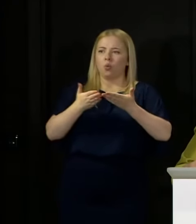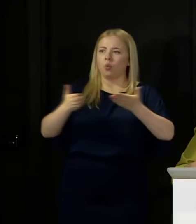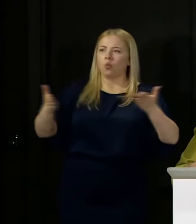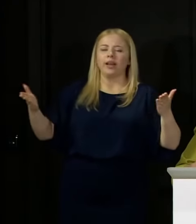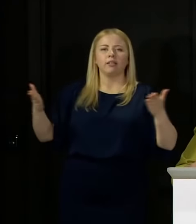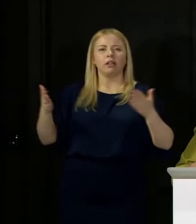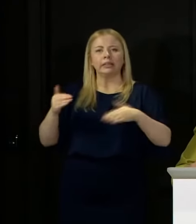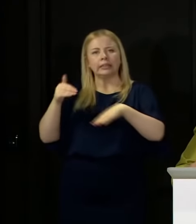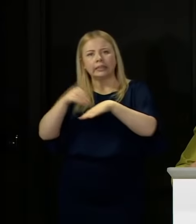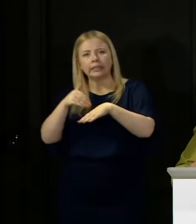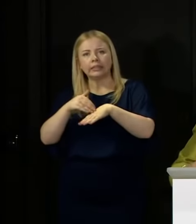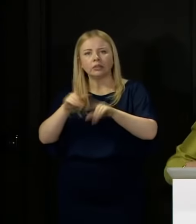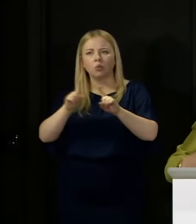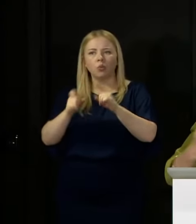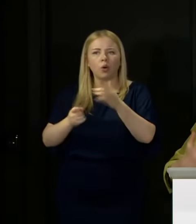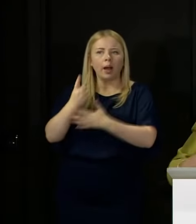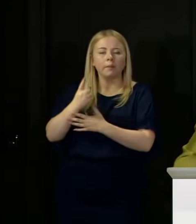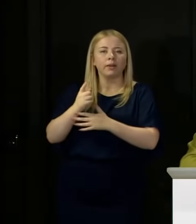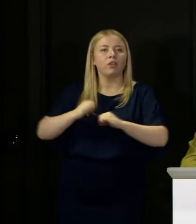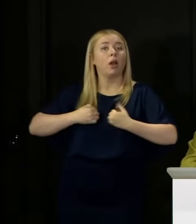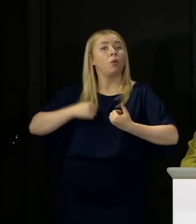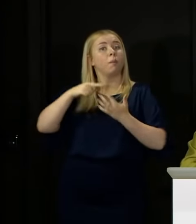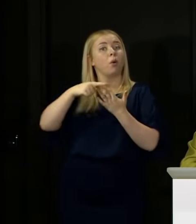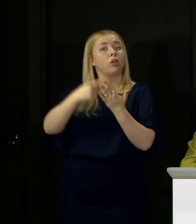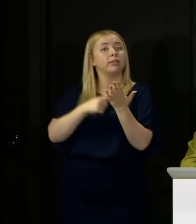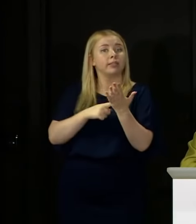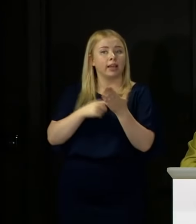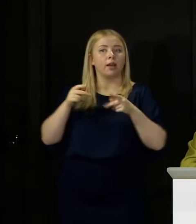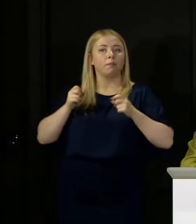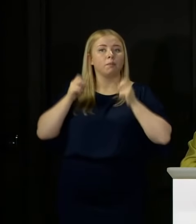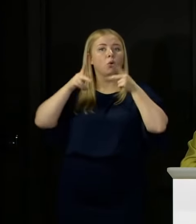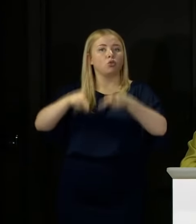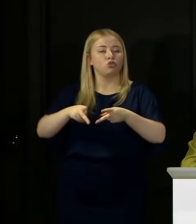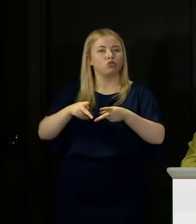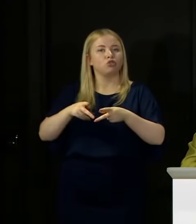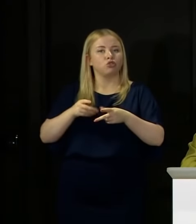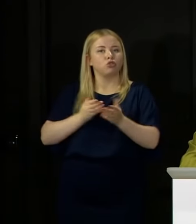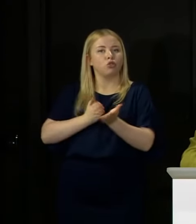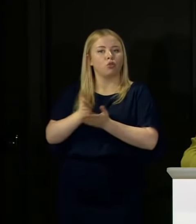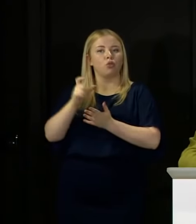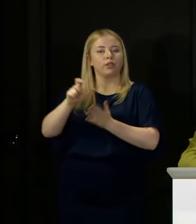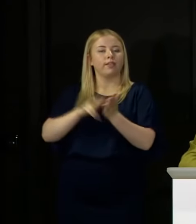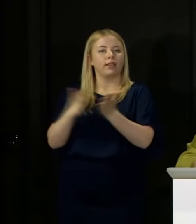implications and consequences for our policy approach to tackling COVID, and I am not getting